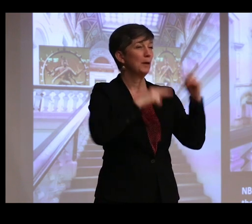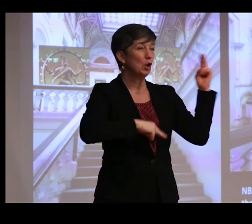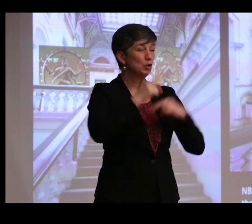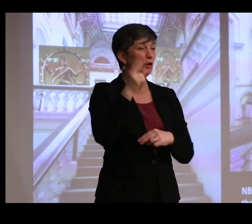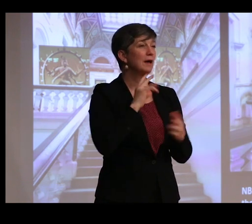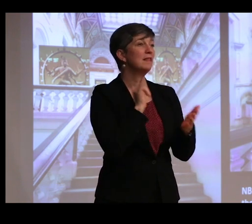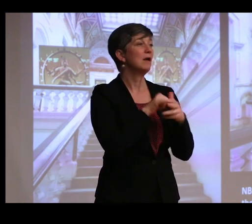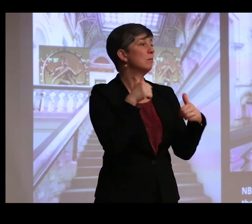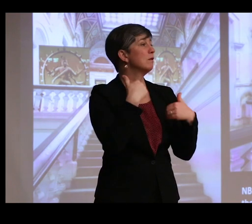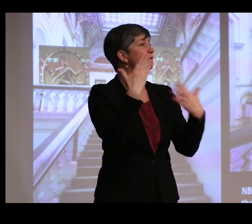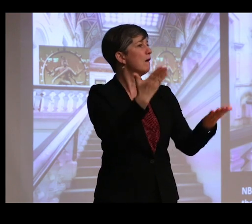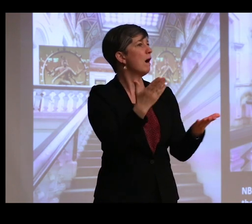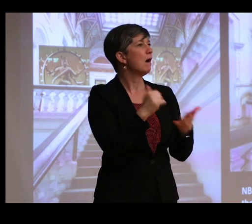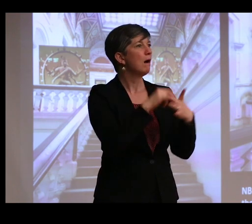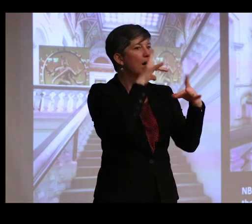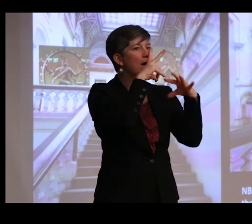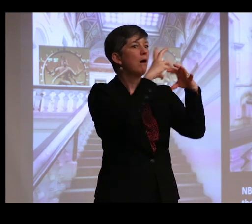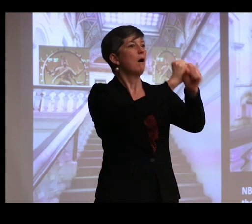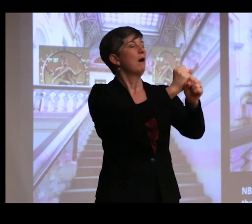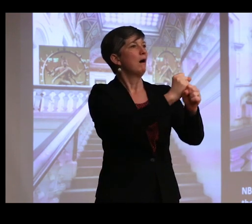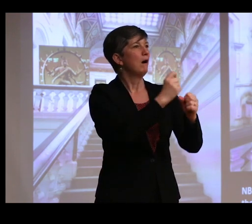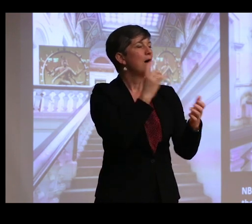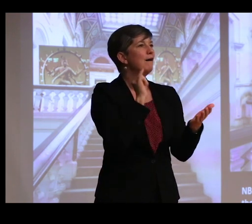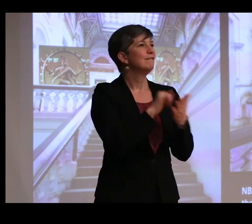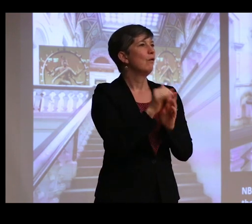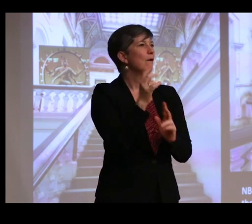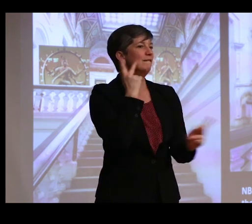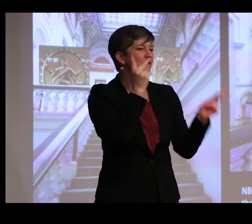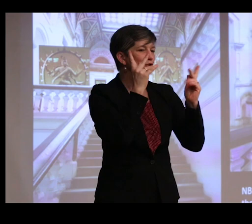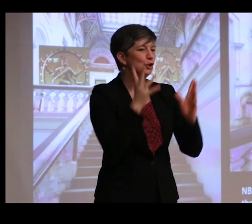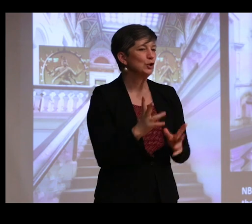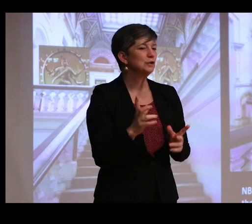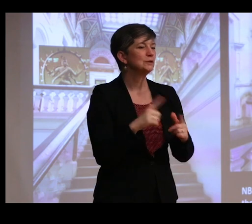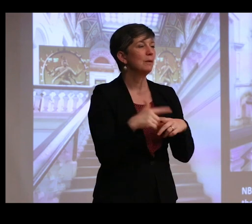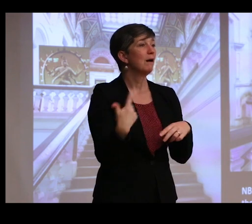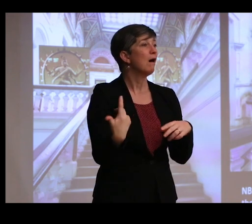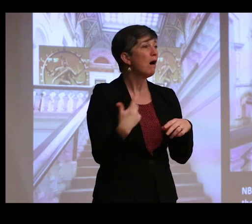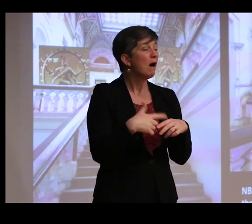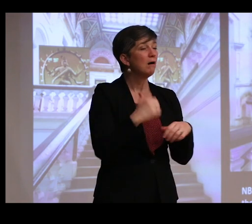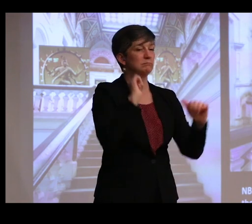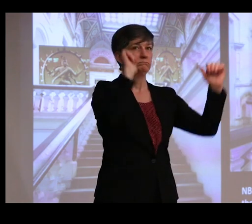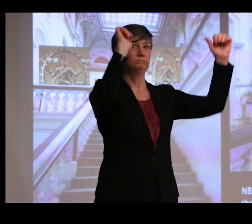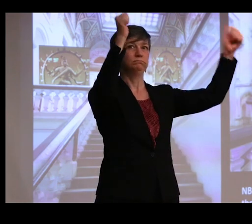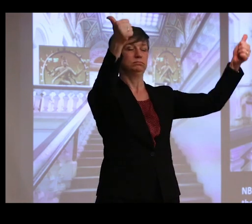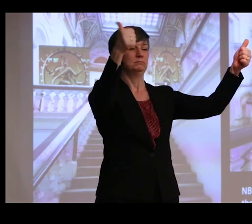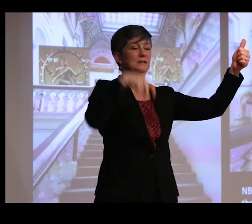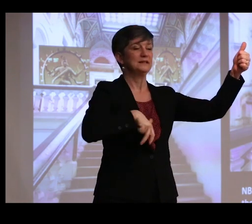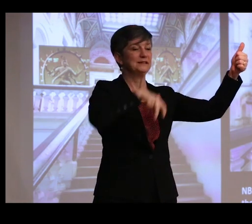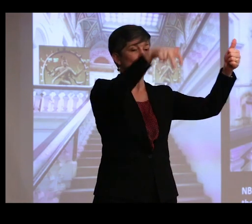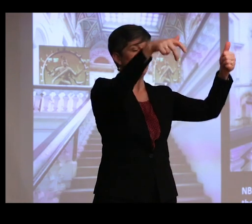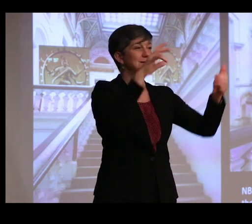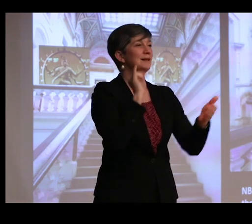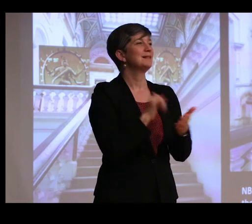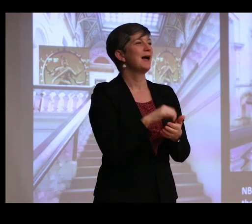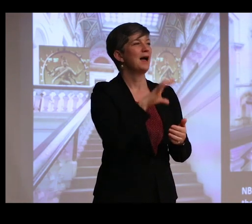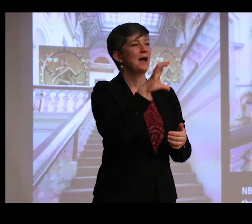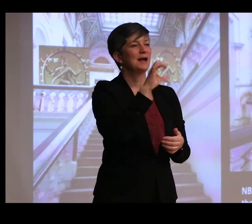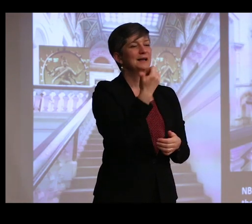"provided a source of attraction for caste visitors as they were seated on the top of the staircase." Now, the term "caste visitors" here